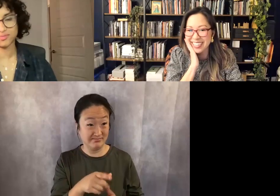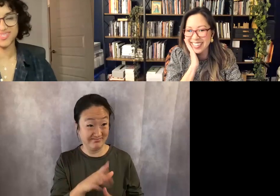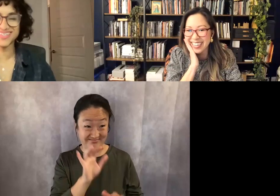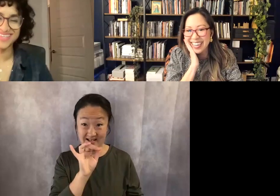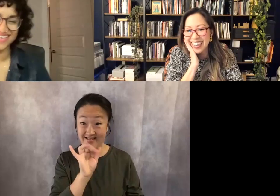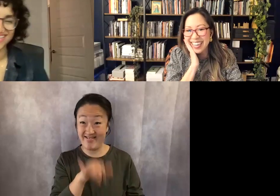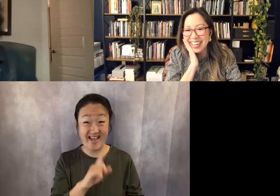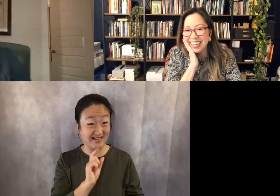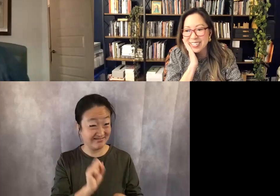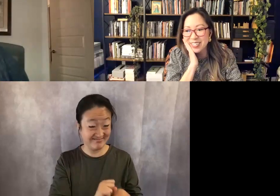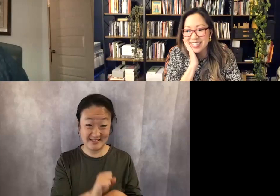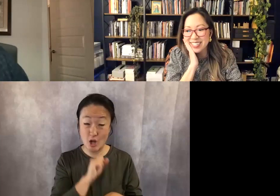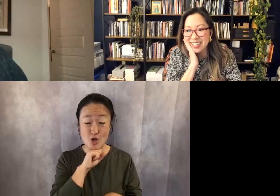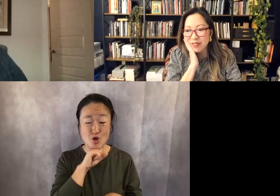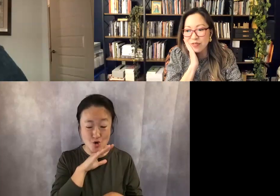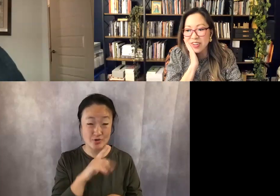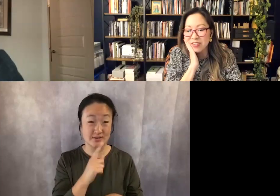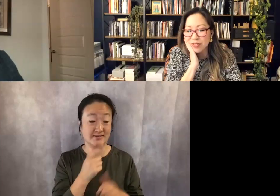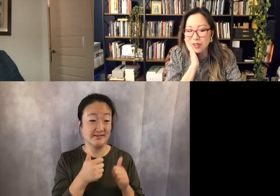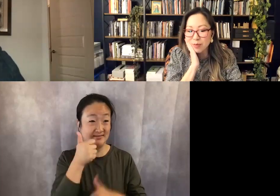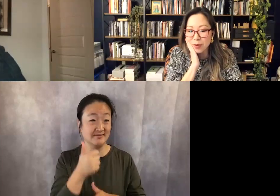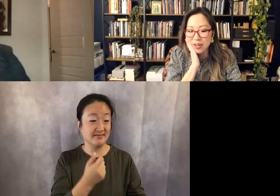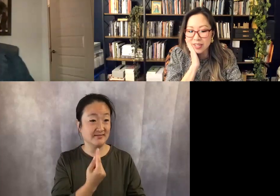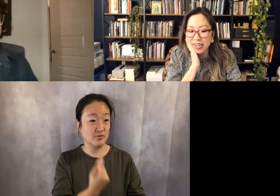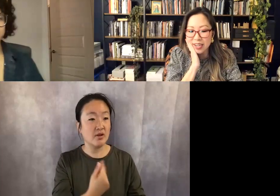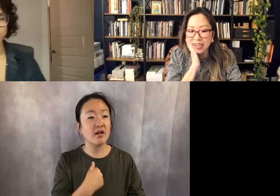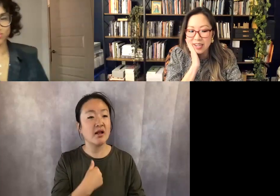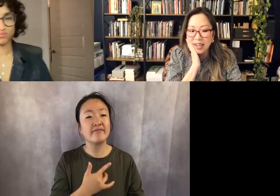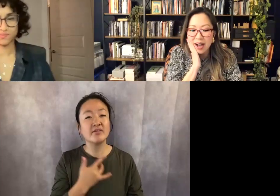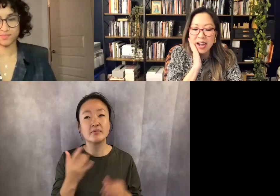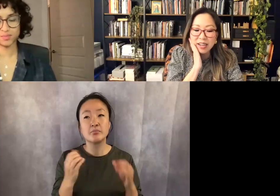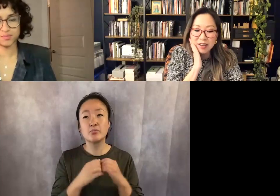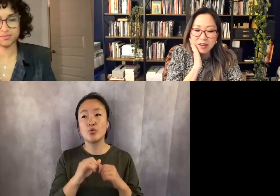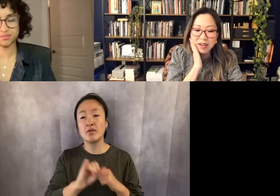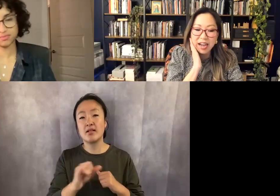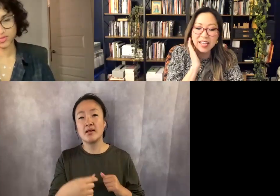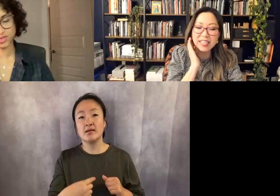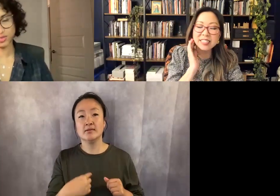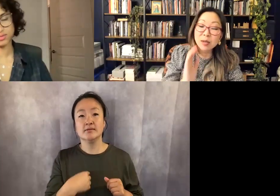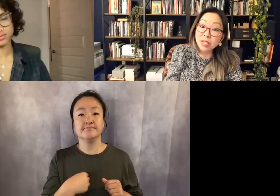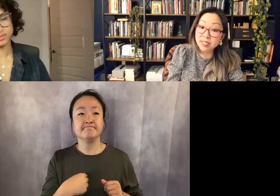00:51:13.000 --> 00:51:22.000 And I just feel more like I in some ways it